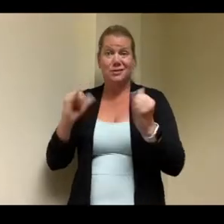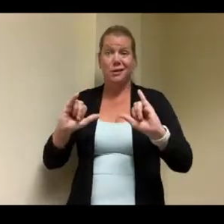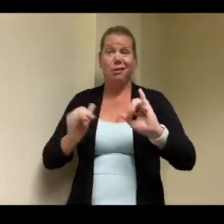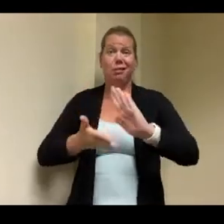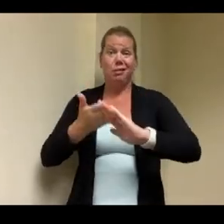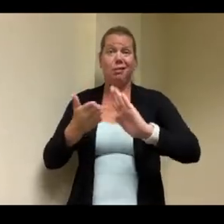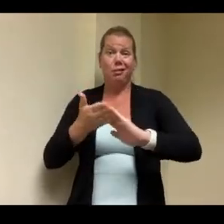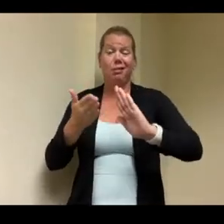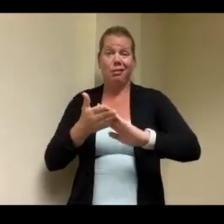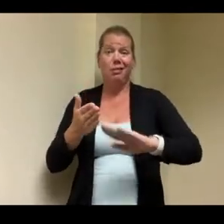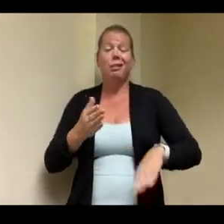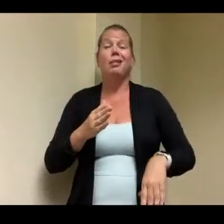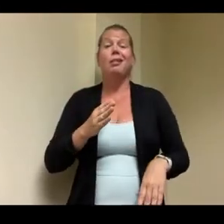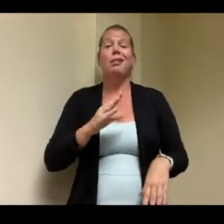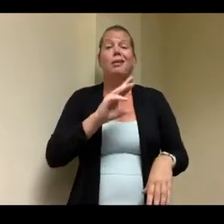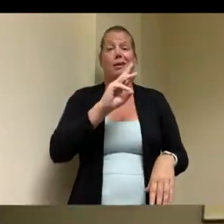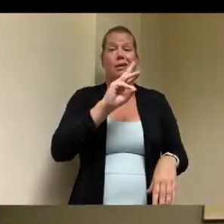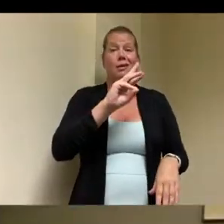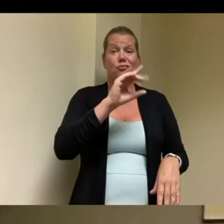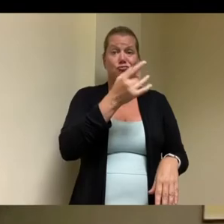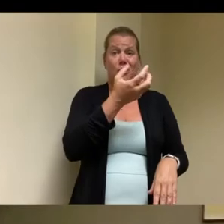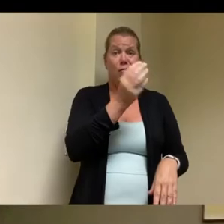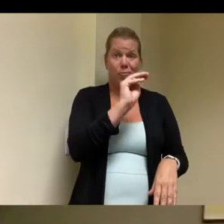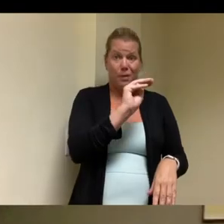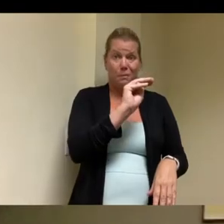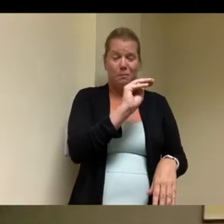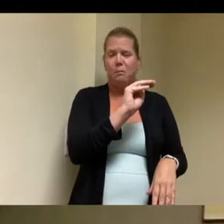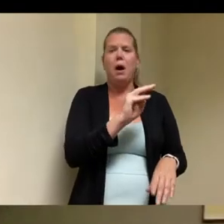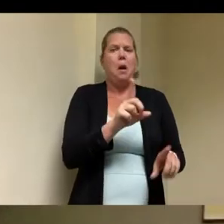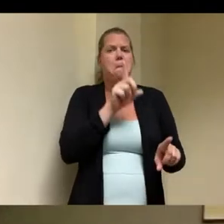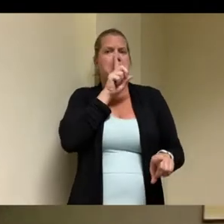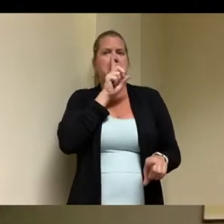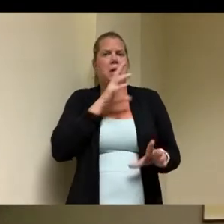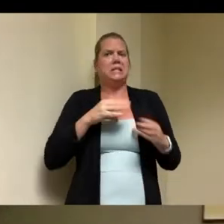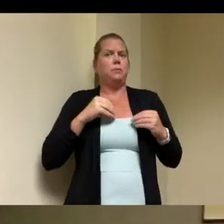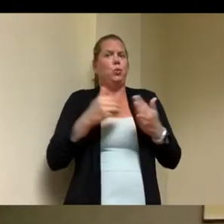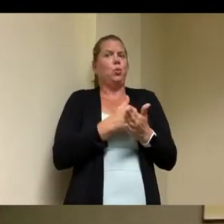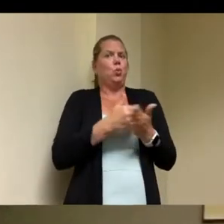not accepting admissions but they still have over 350 folks with